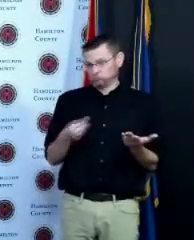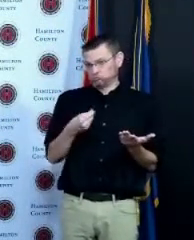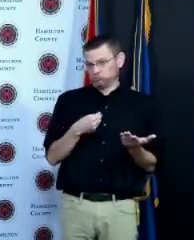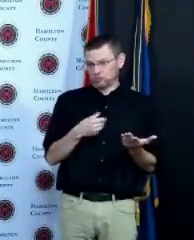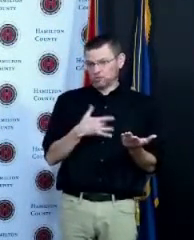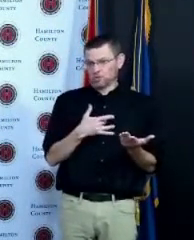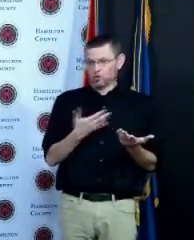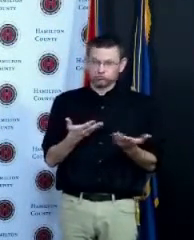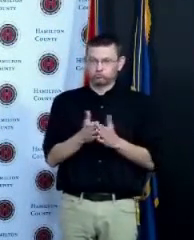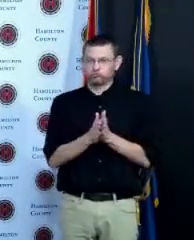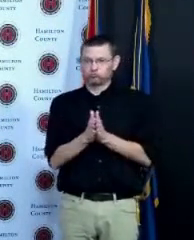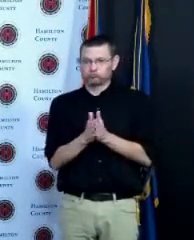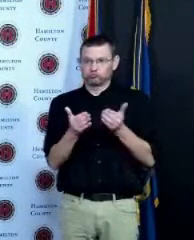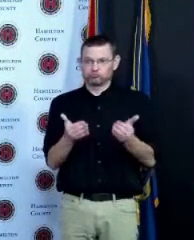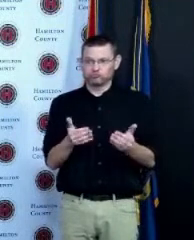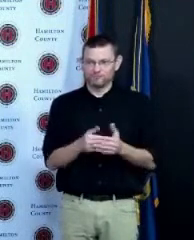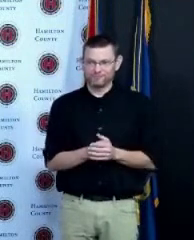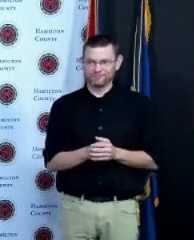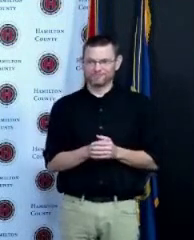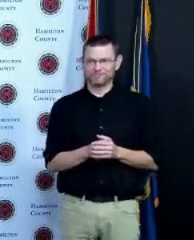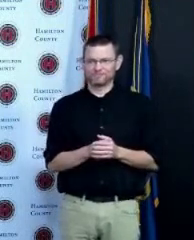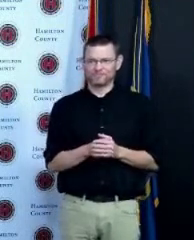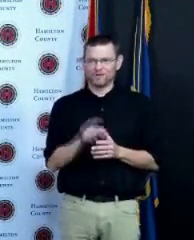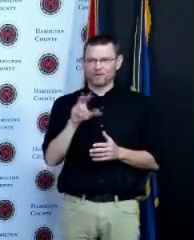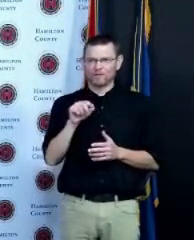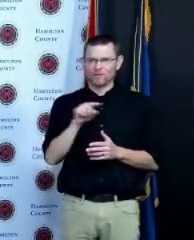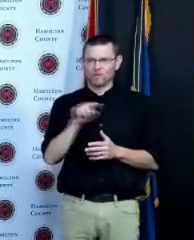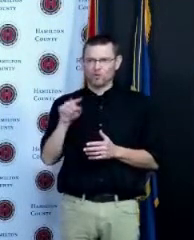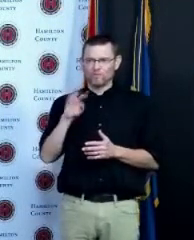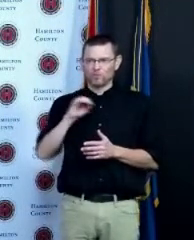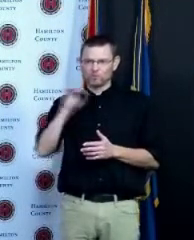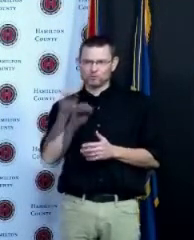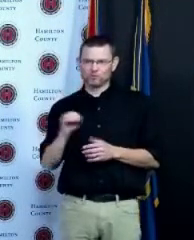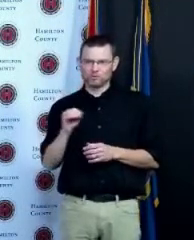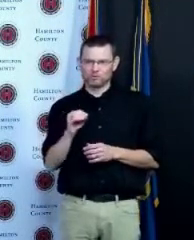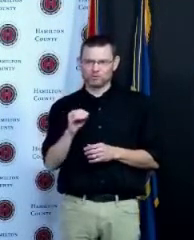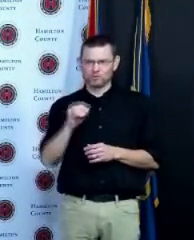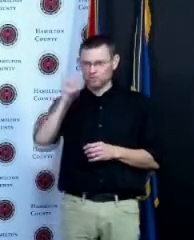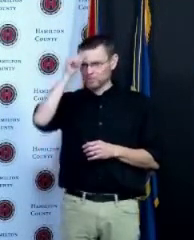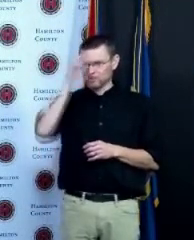30 to 40 percent of conservative men don't want the vaccine and I don't think if your health is